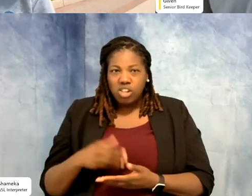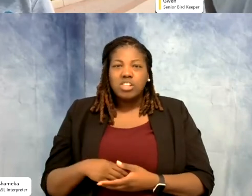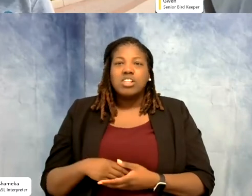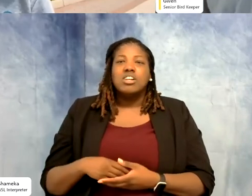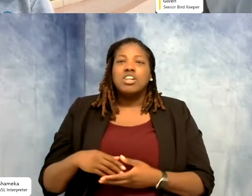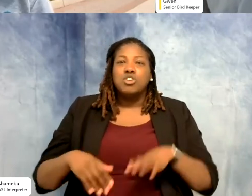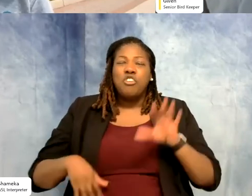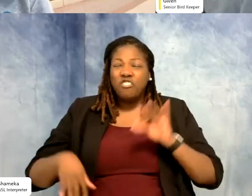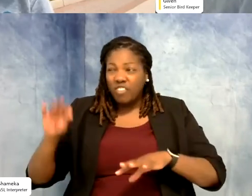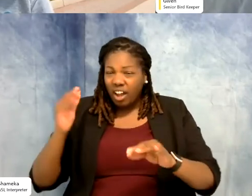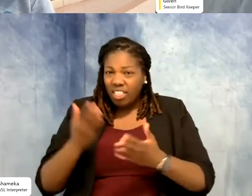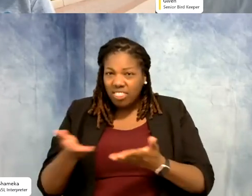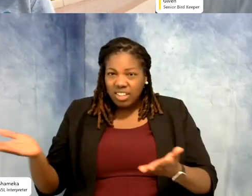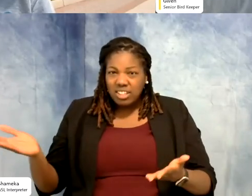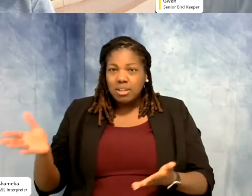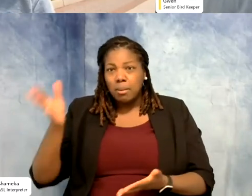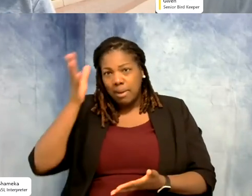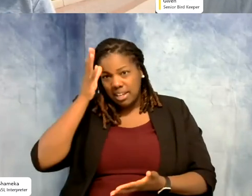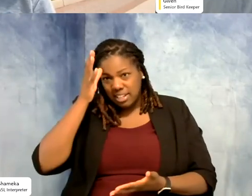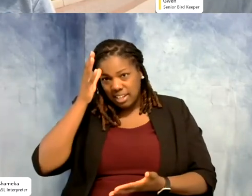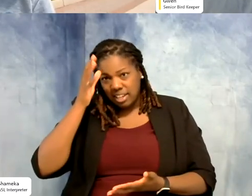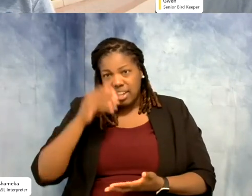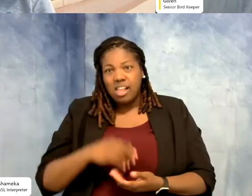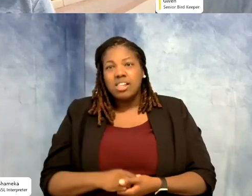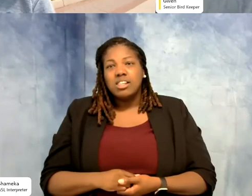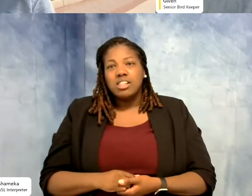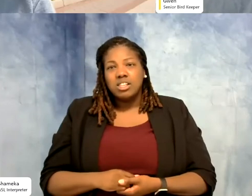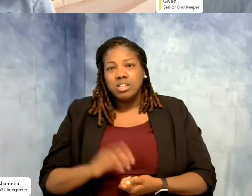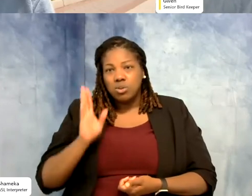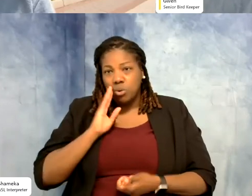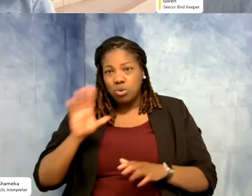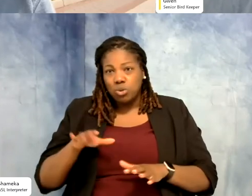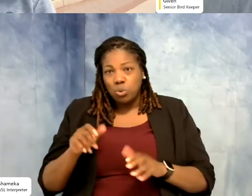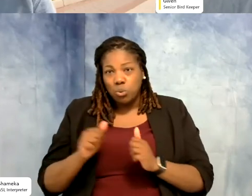and you say. My dad though, he's like "What are we going to do with it?" And I said "you gotta tell mom, that's